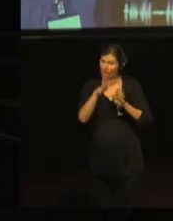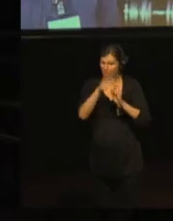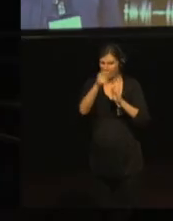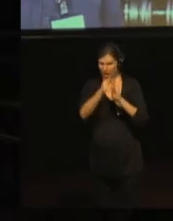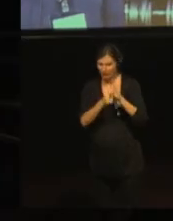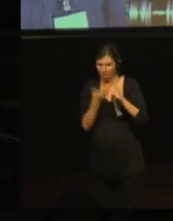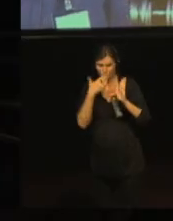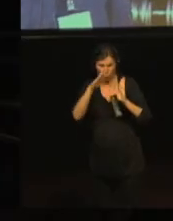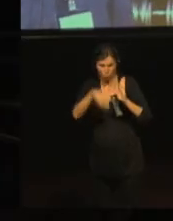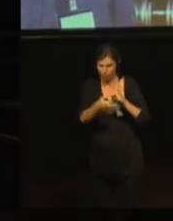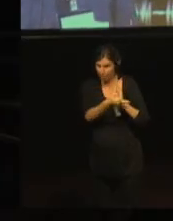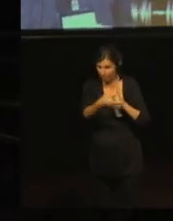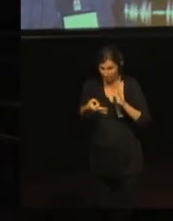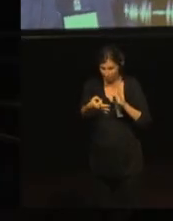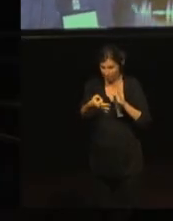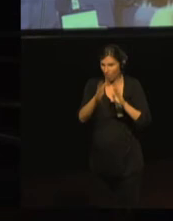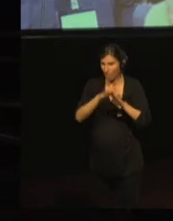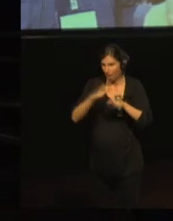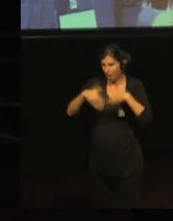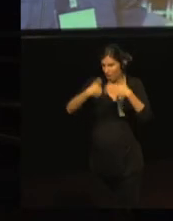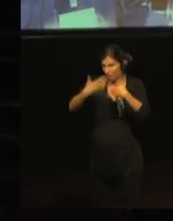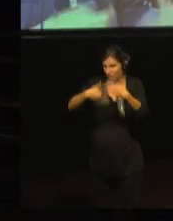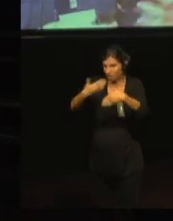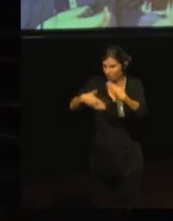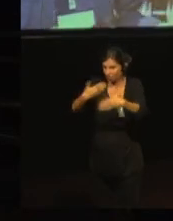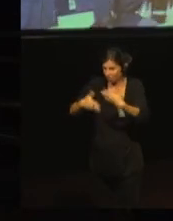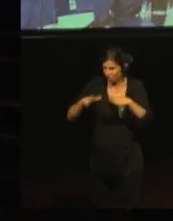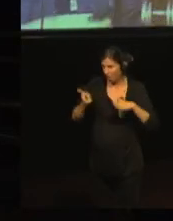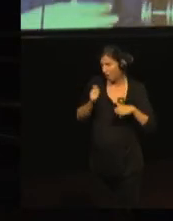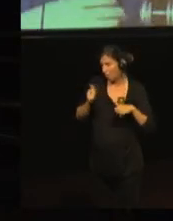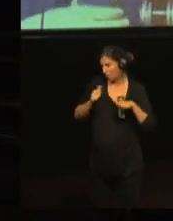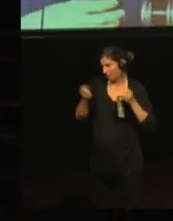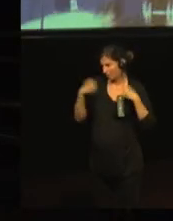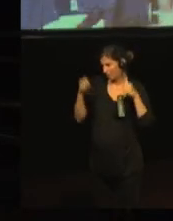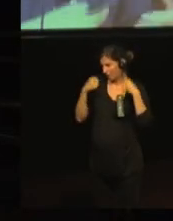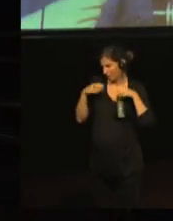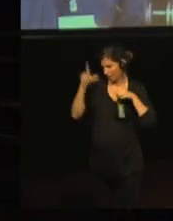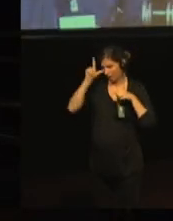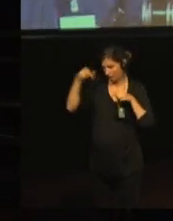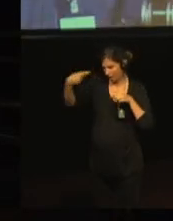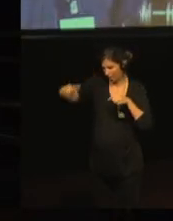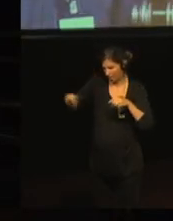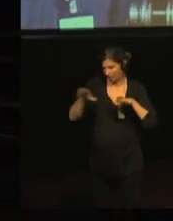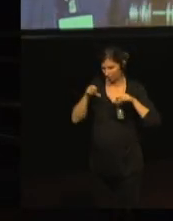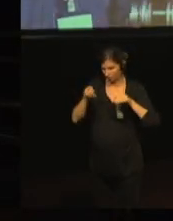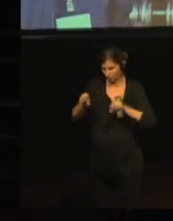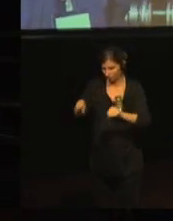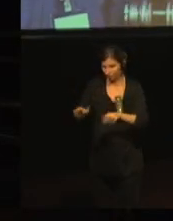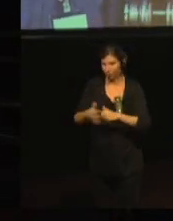They had to decide how we can involve people in this project.